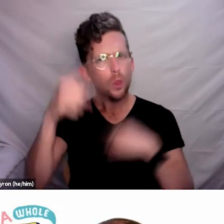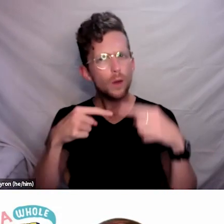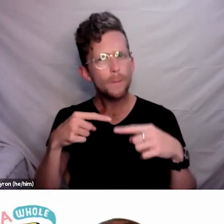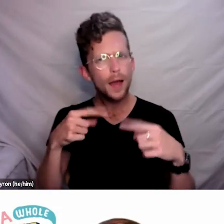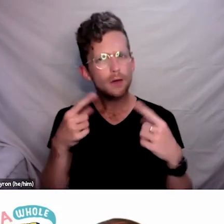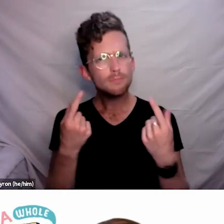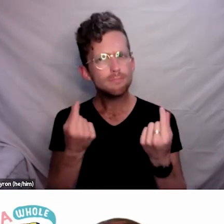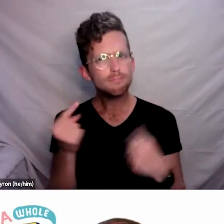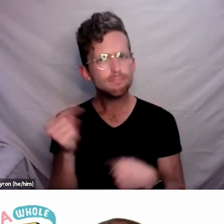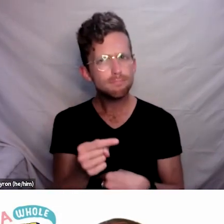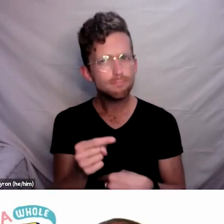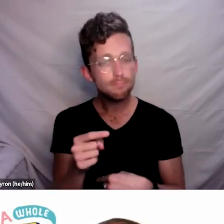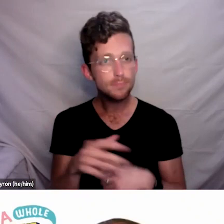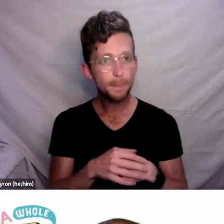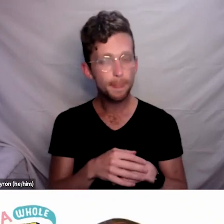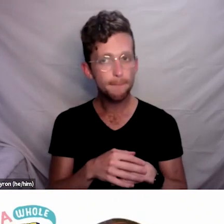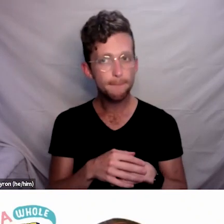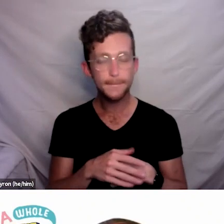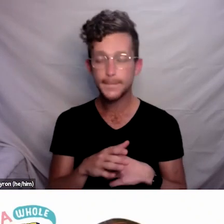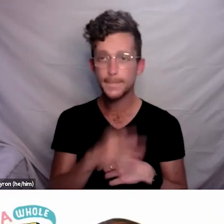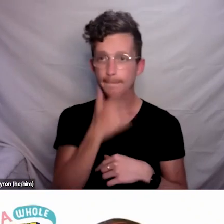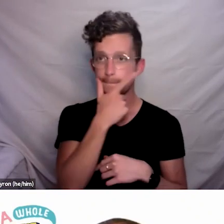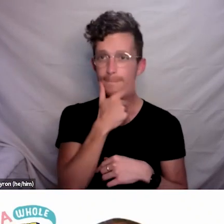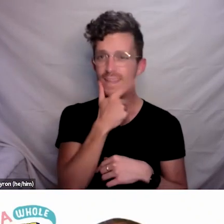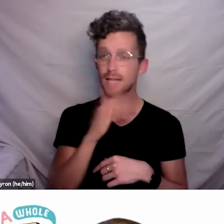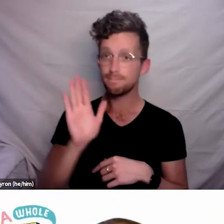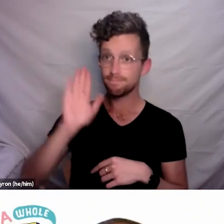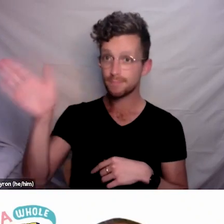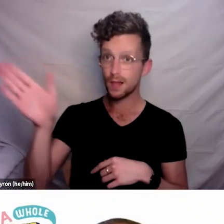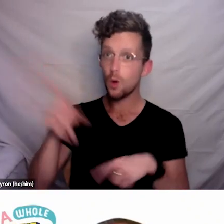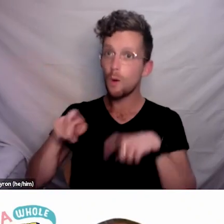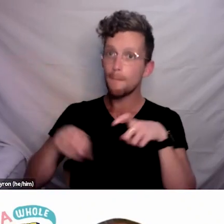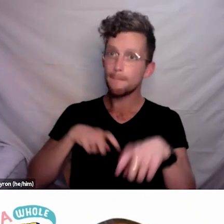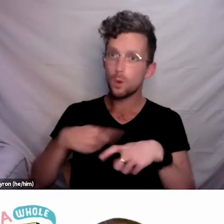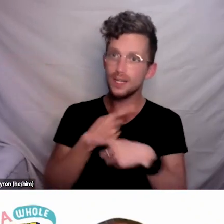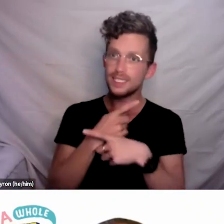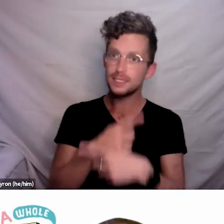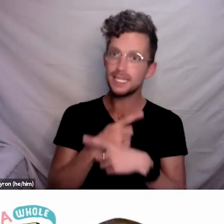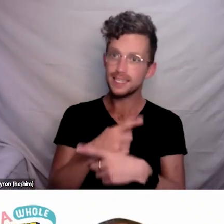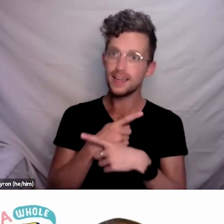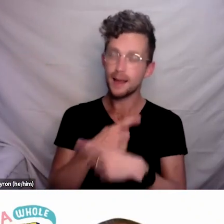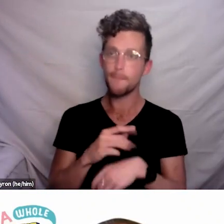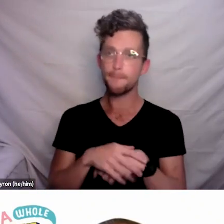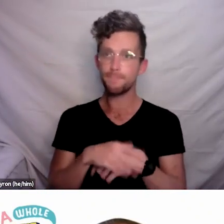It’s Paula speaking. Yes, so